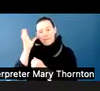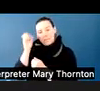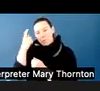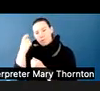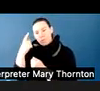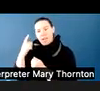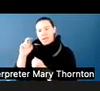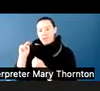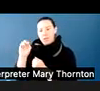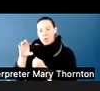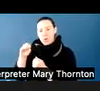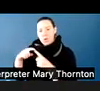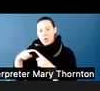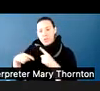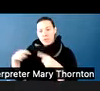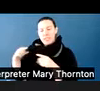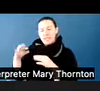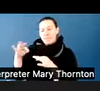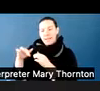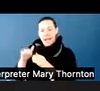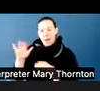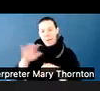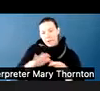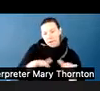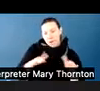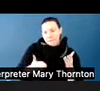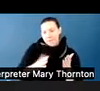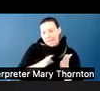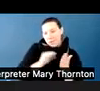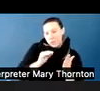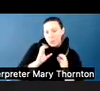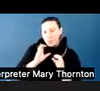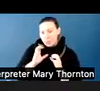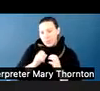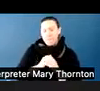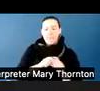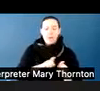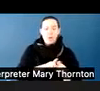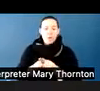And then I'm also the director for Tacoma clinic location, just overseeing daily operations.